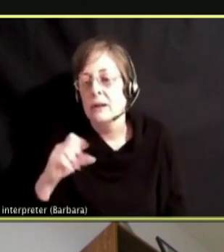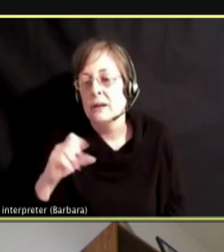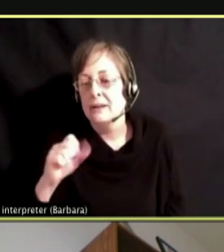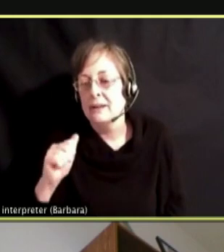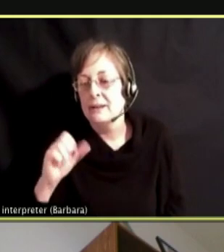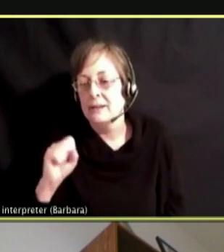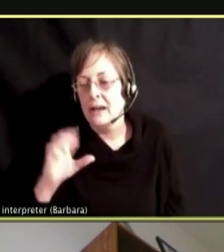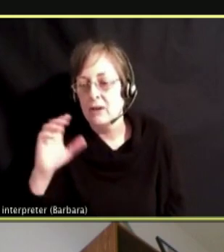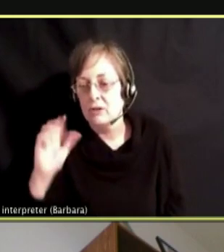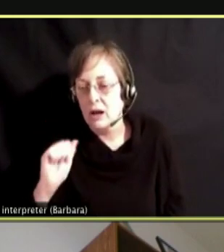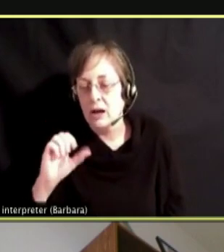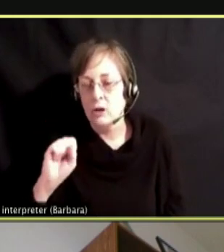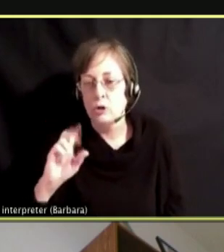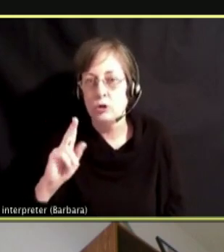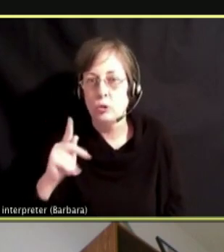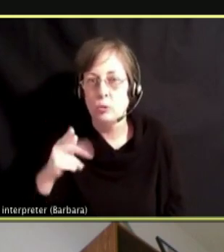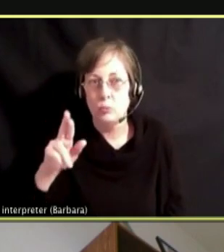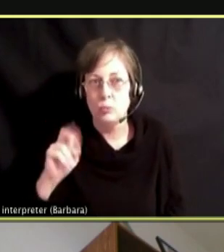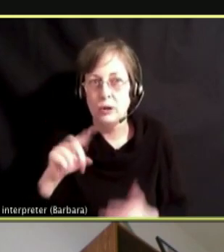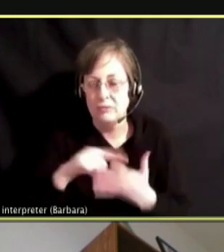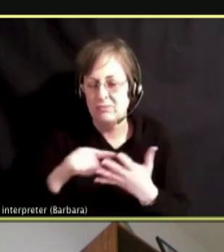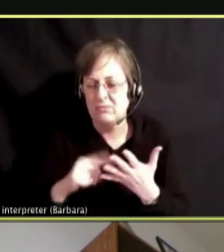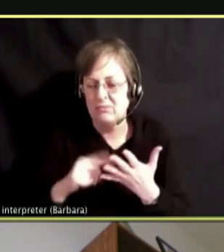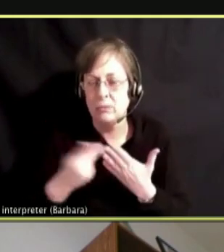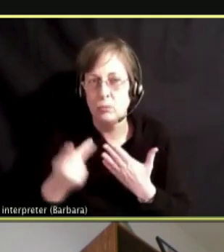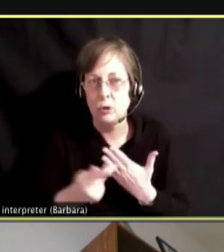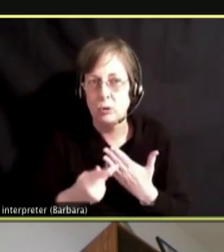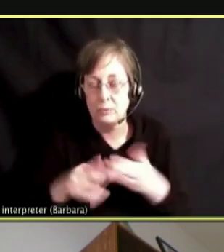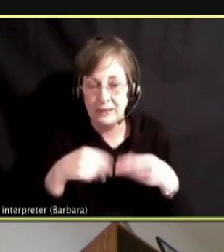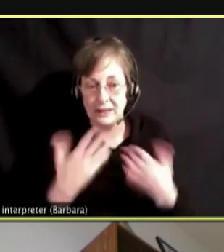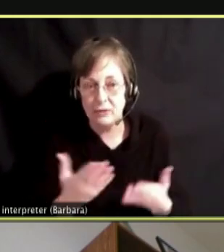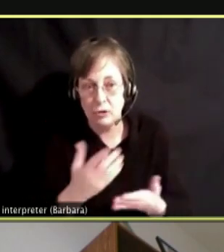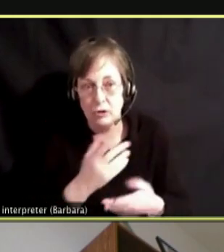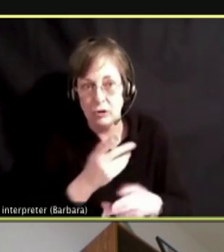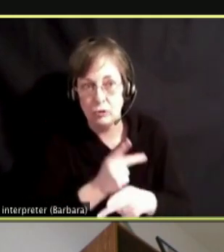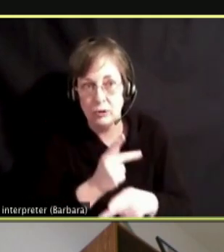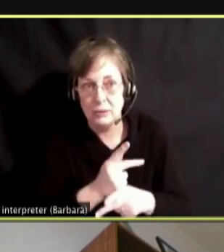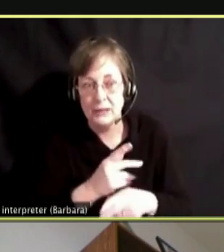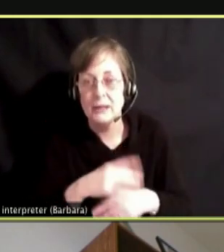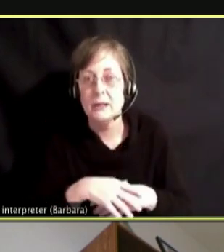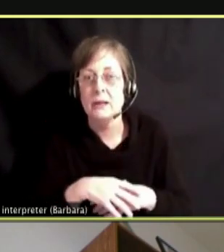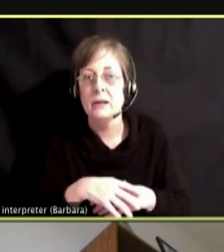YOU THE TREATMENT YOU NEED. AND THAT IS FOR ALL OUR FAMILIES.